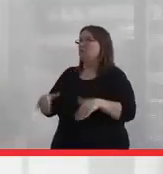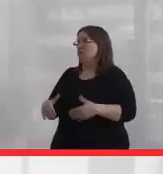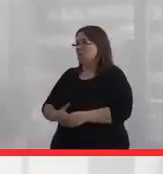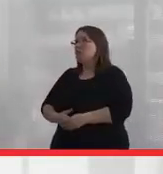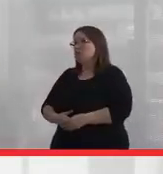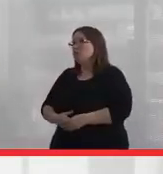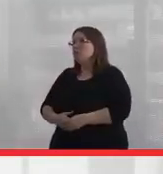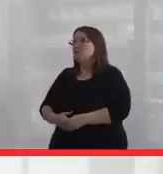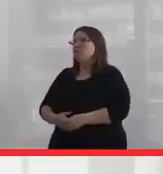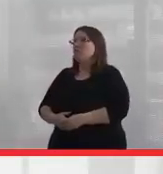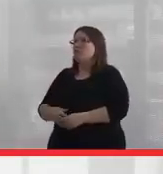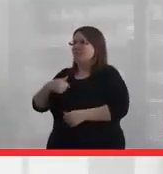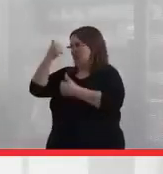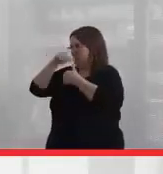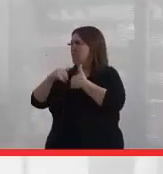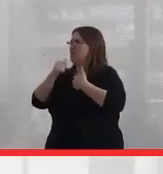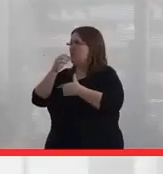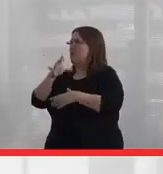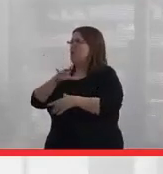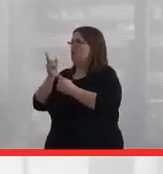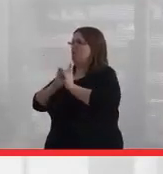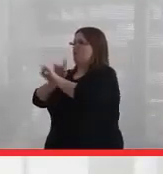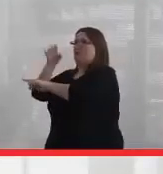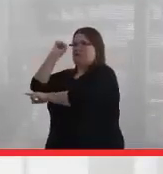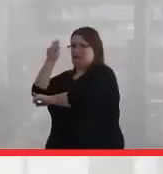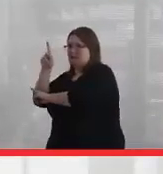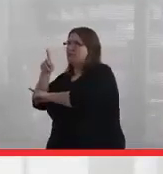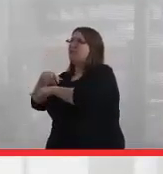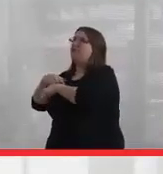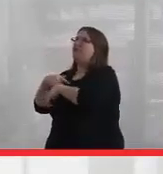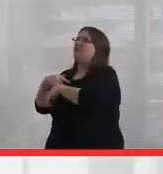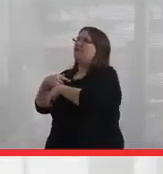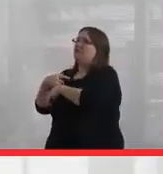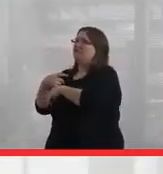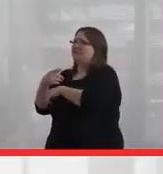I remember I was a young woman when I was in Saskatchewan, and I was at the point where I just